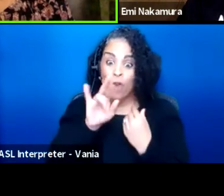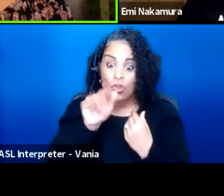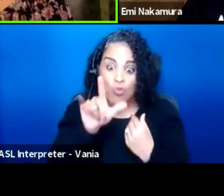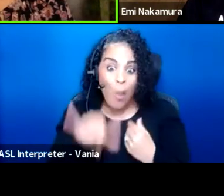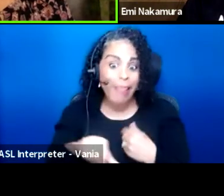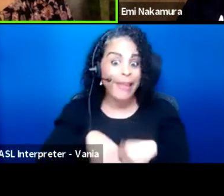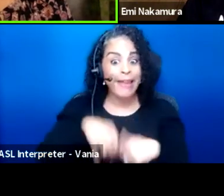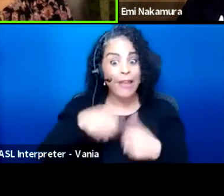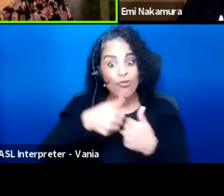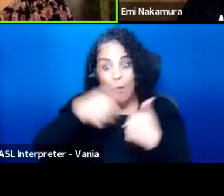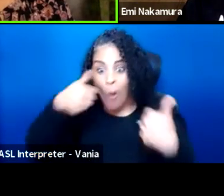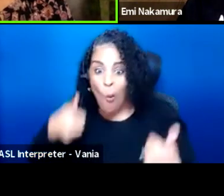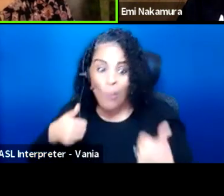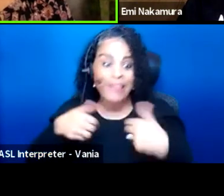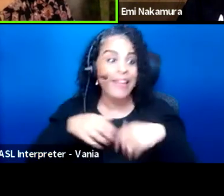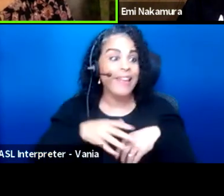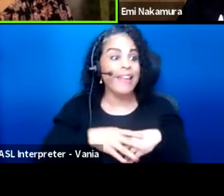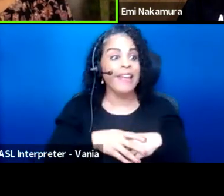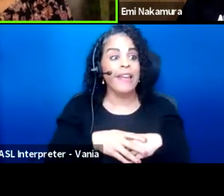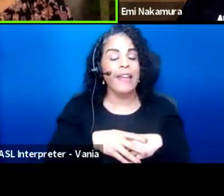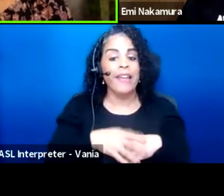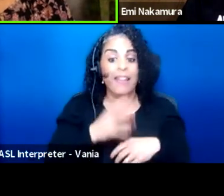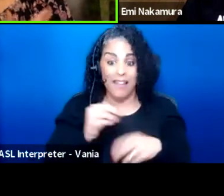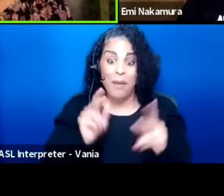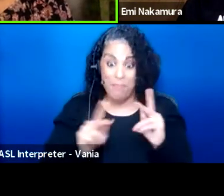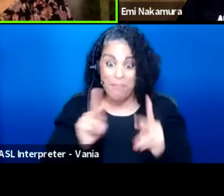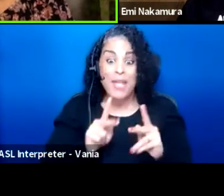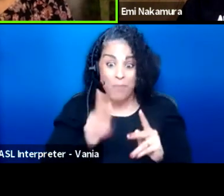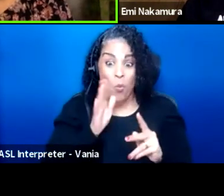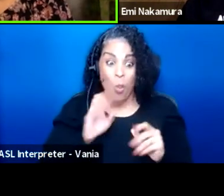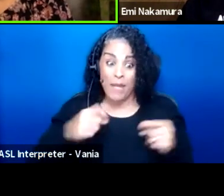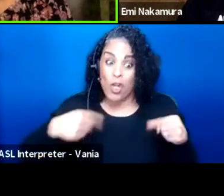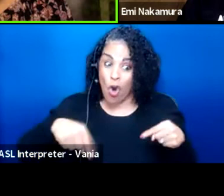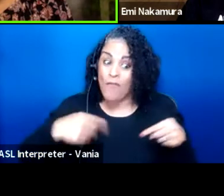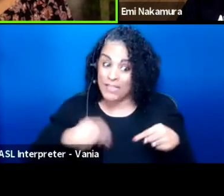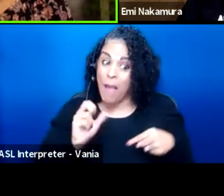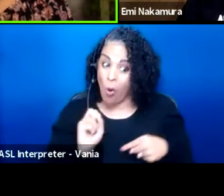and people are going to be nervous about going back